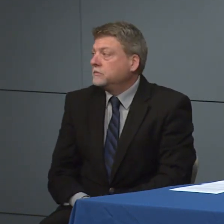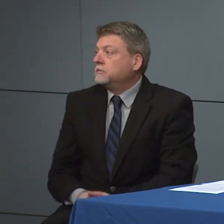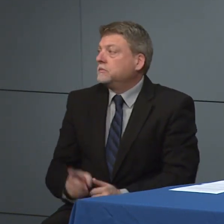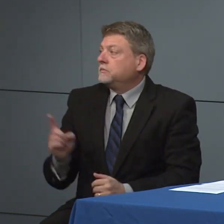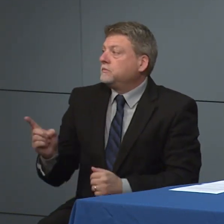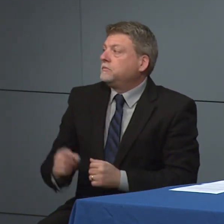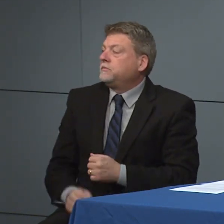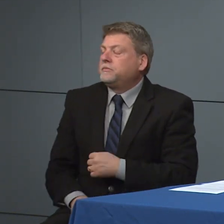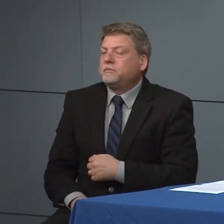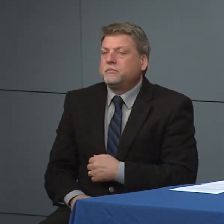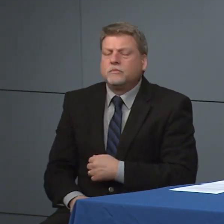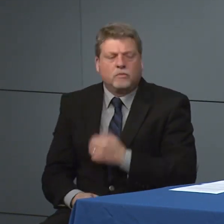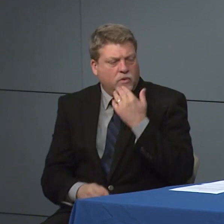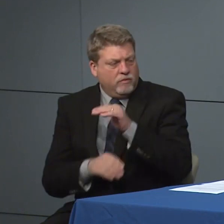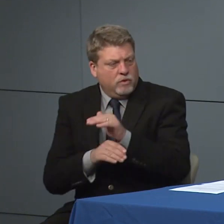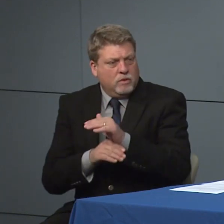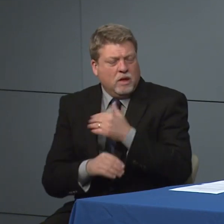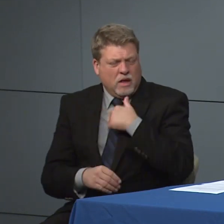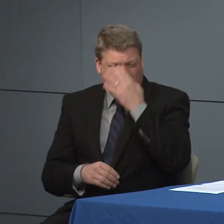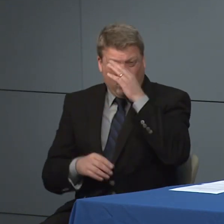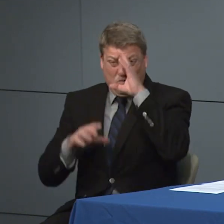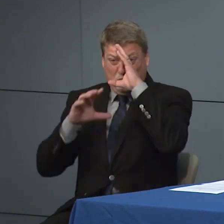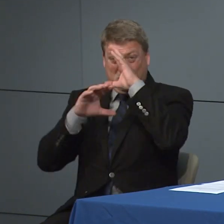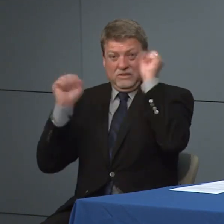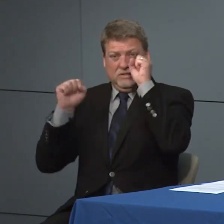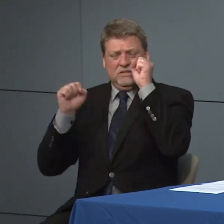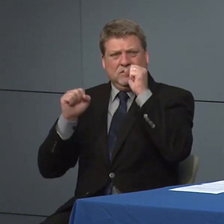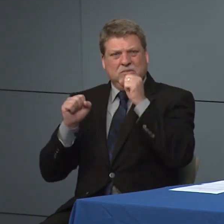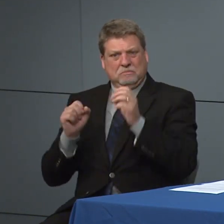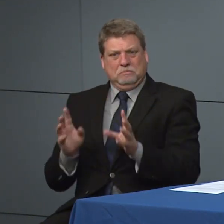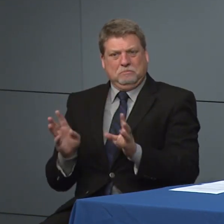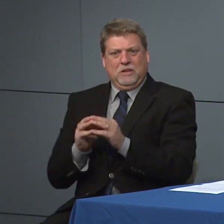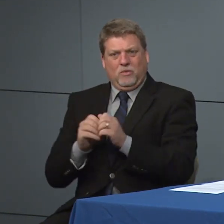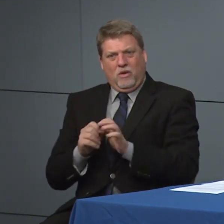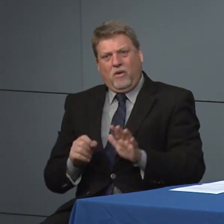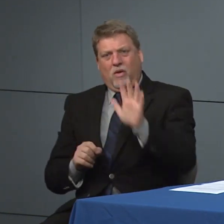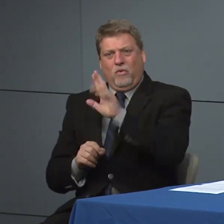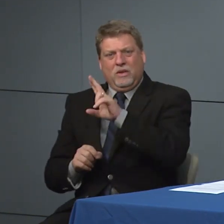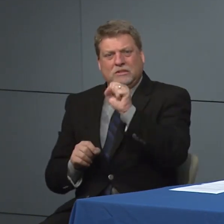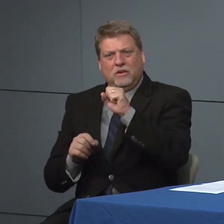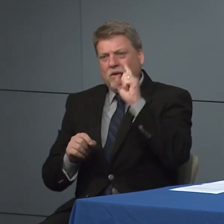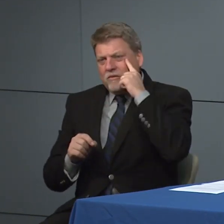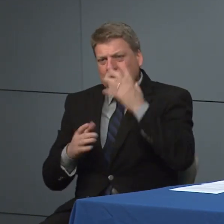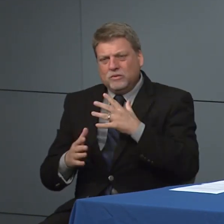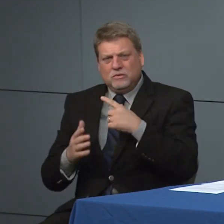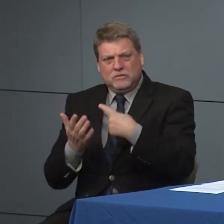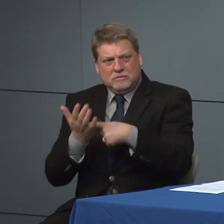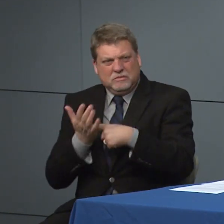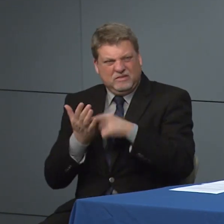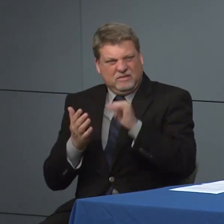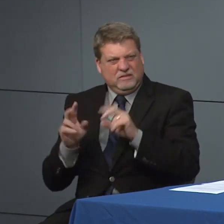There is the president spoke with the governor's late this morning to continue to talk about this issue.